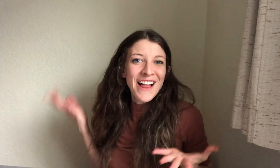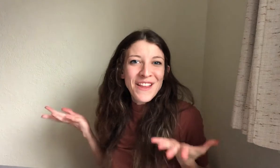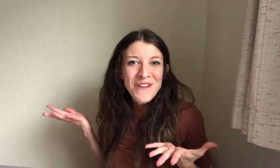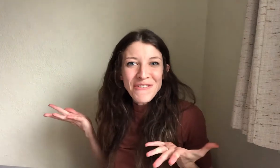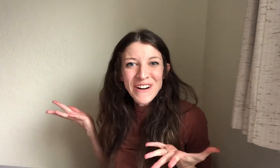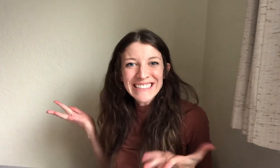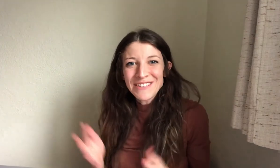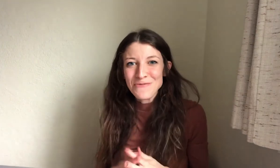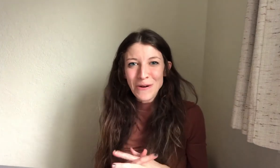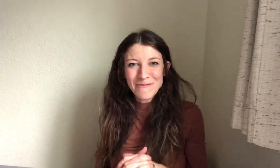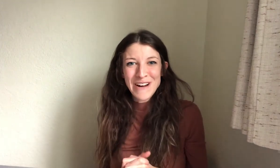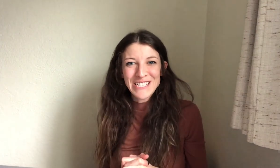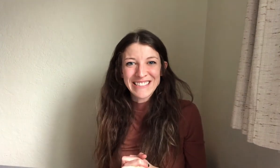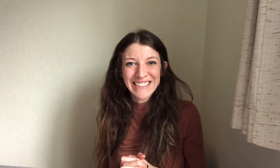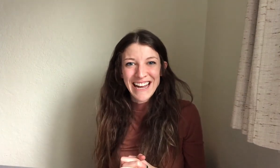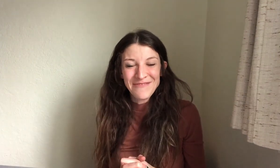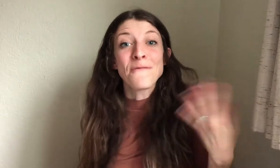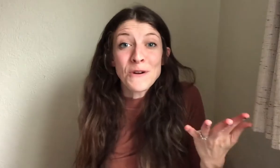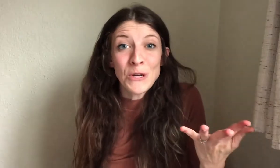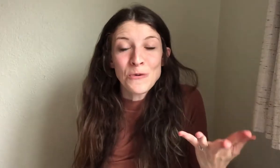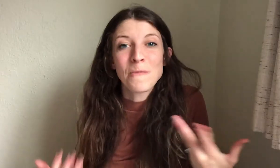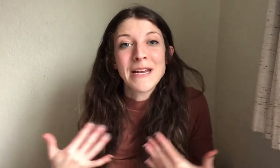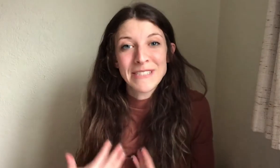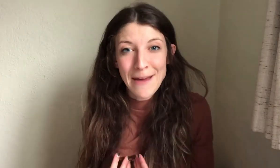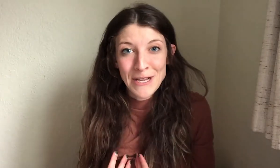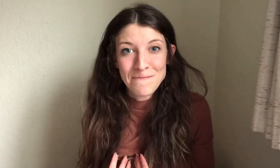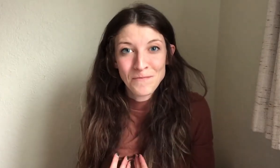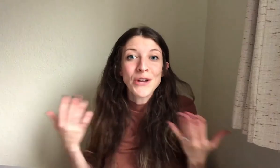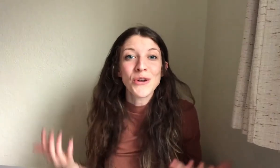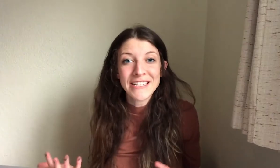Hello everyone, welcome to my channel today. If you're new, My name is Emily, I created